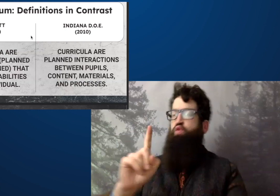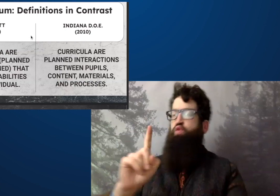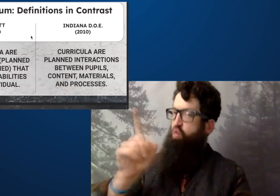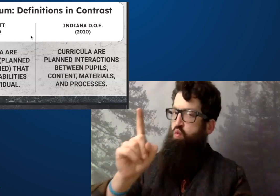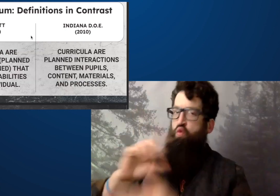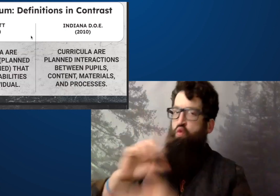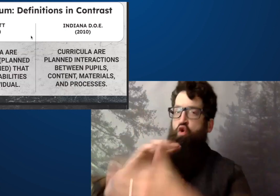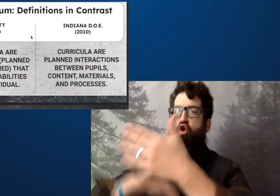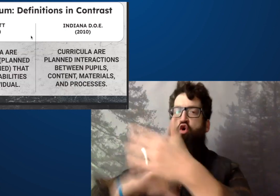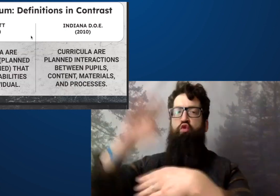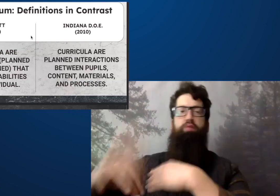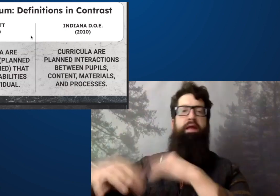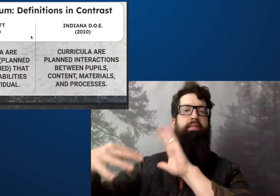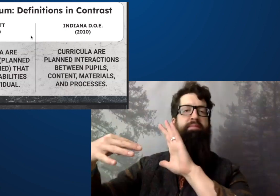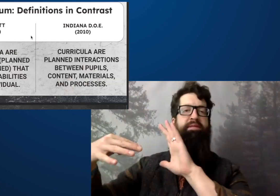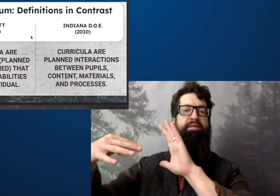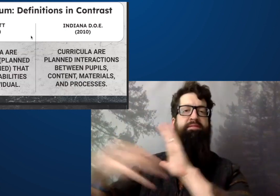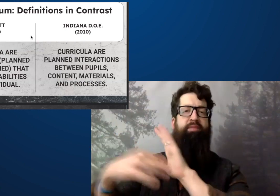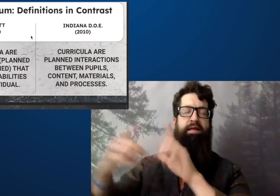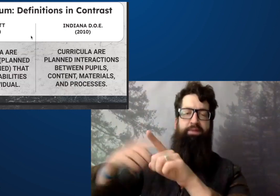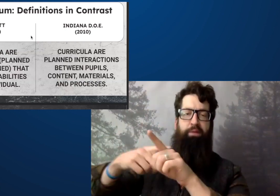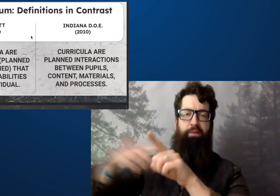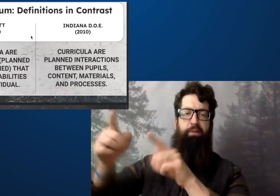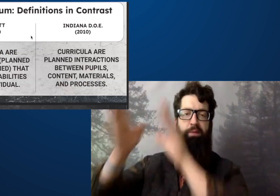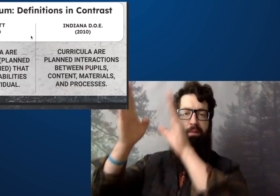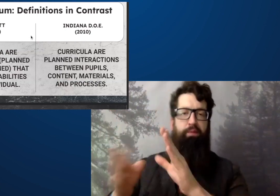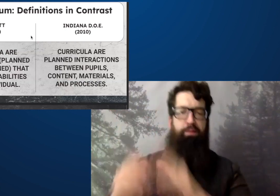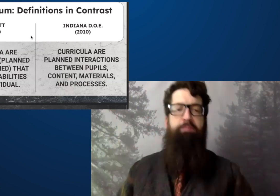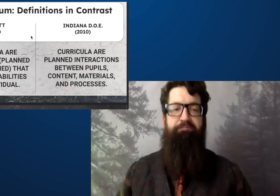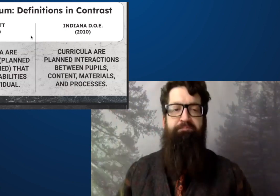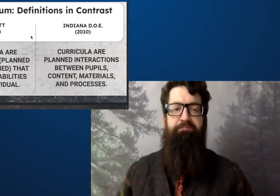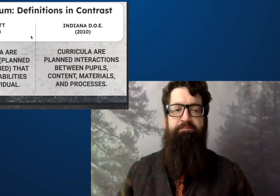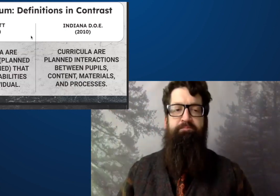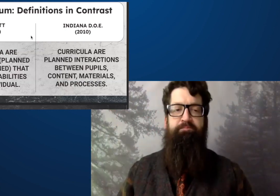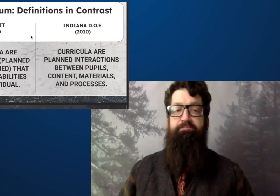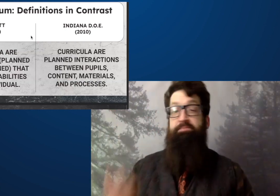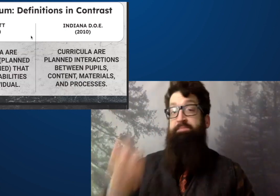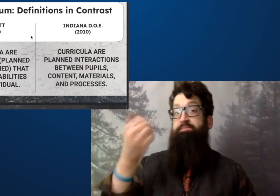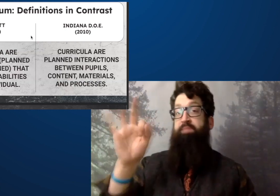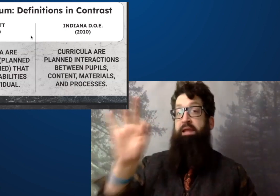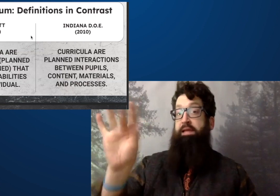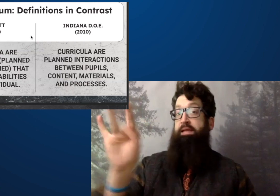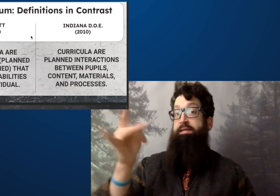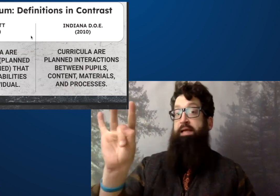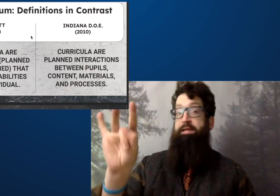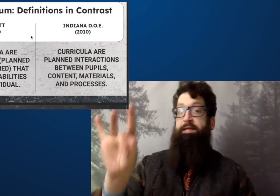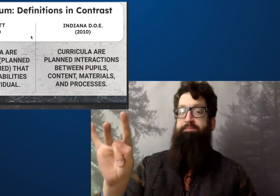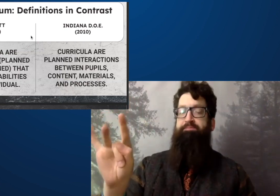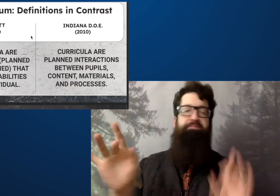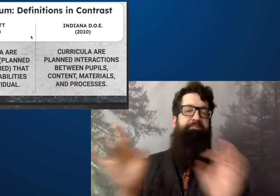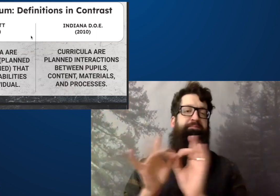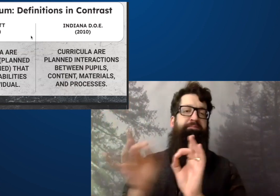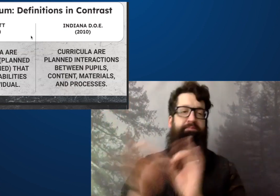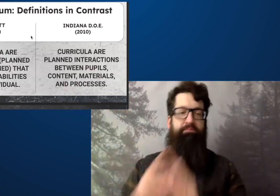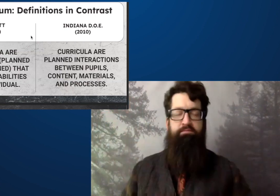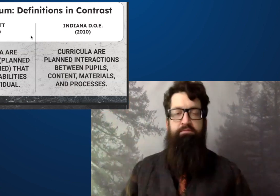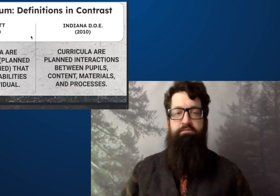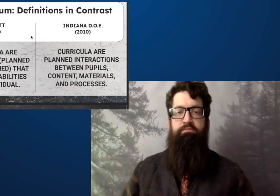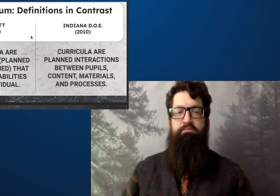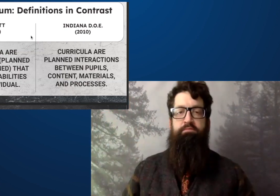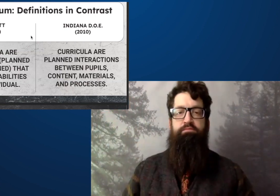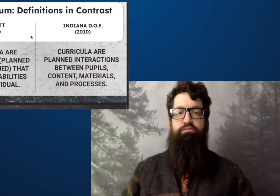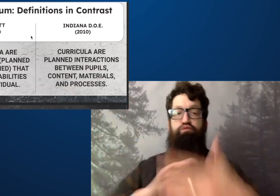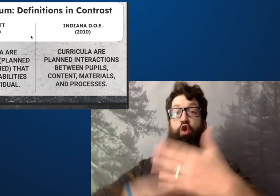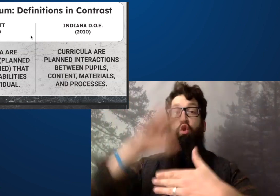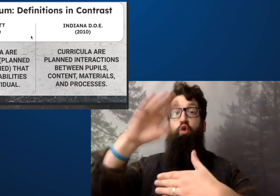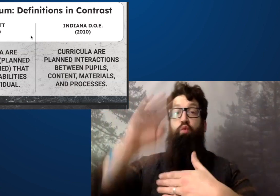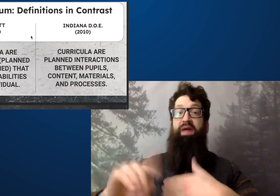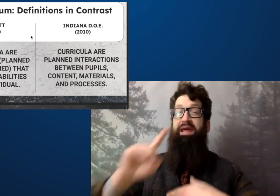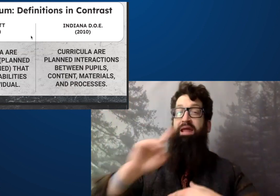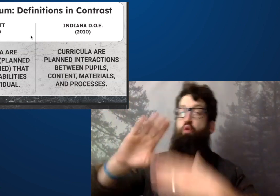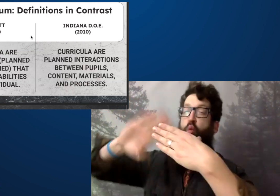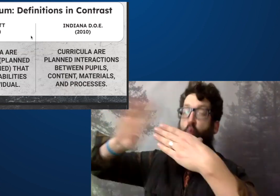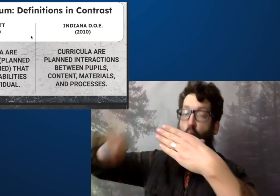Bobbit was one of the first people to study,